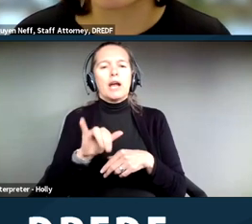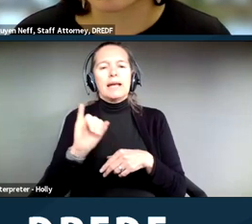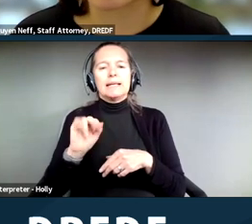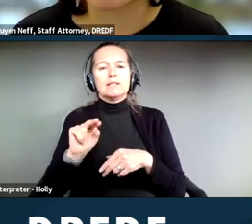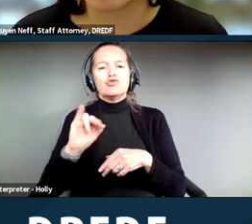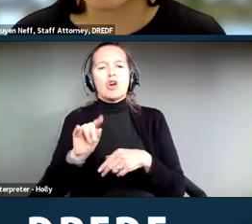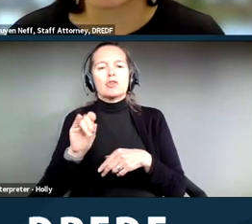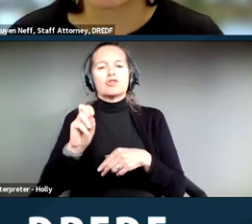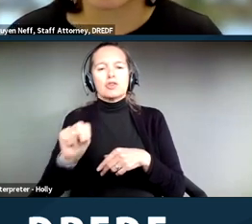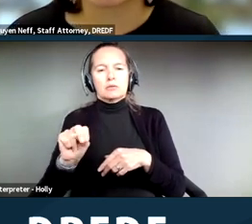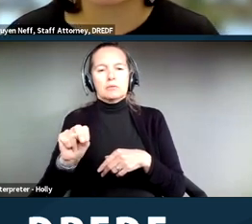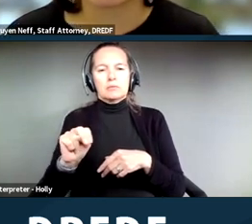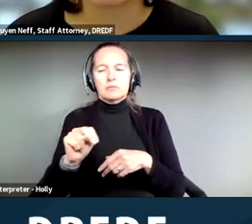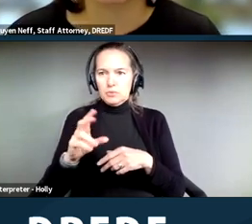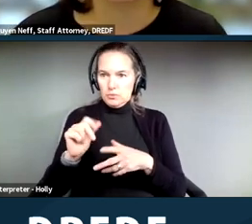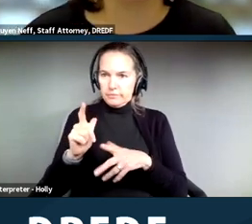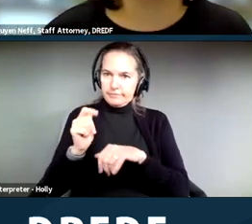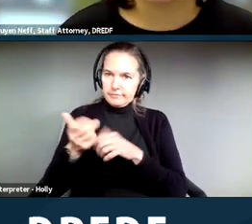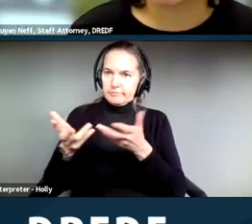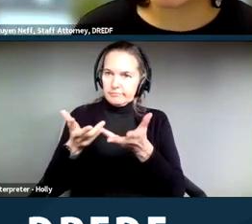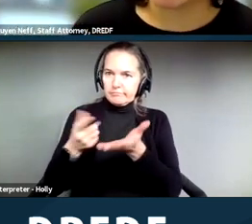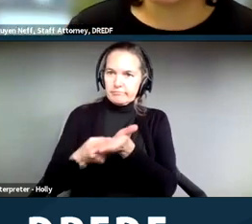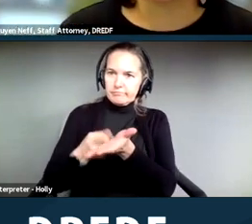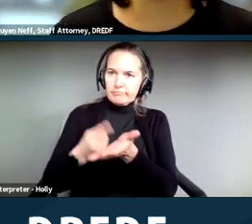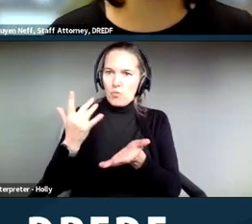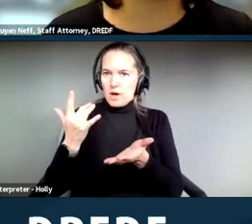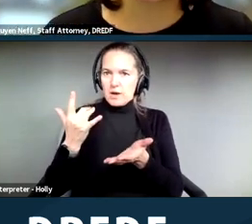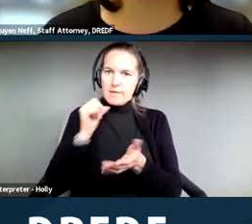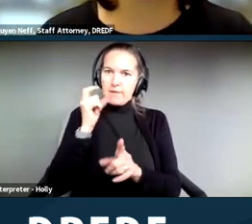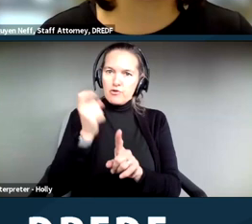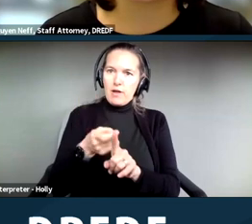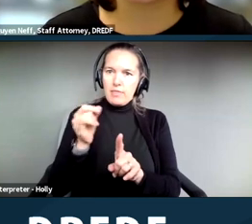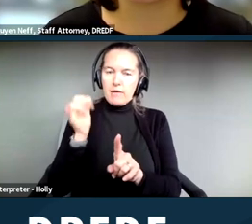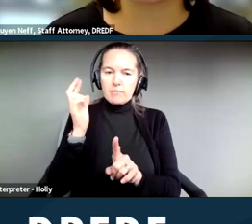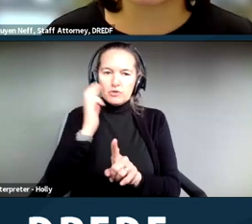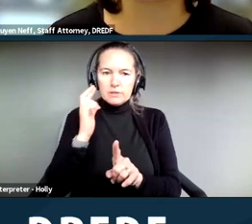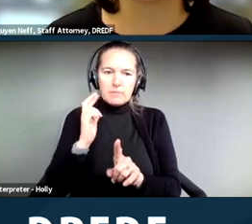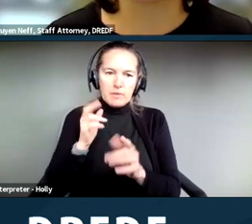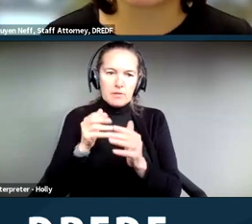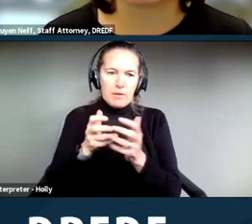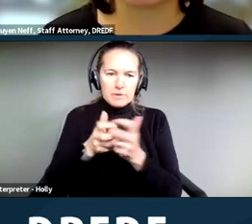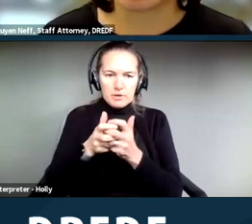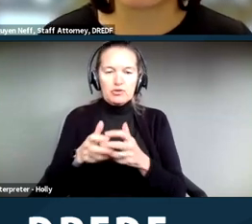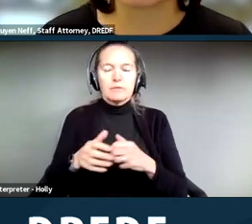reasonable accommodations are not being granted. But sort of focusing back now on sort of the